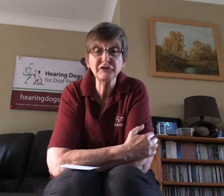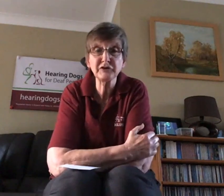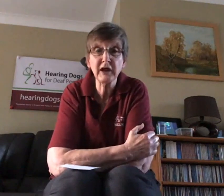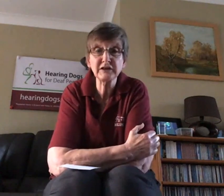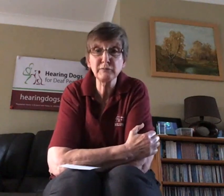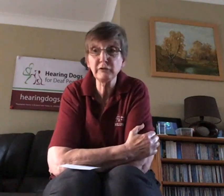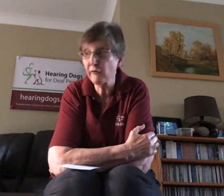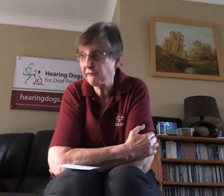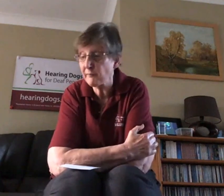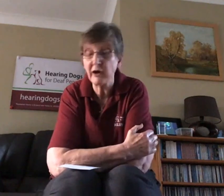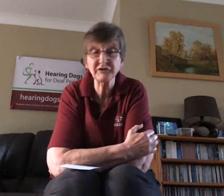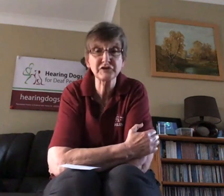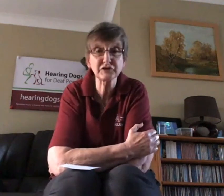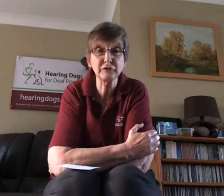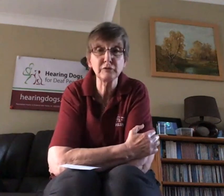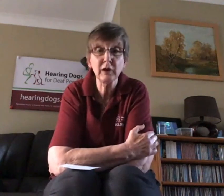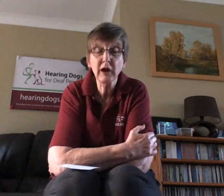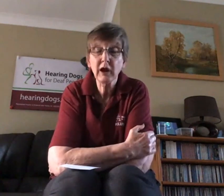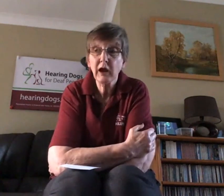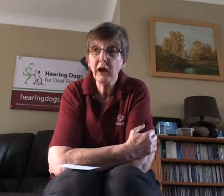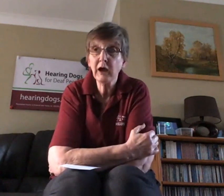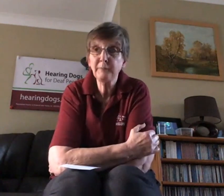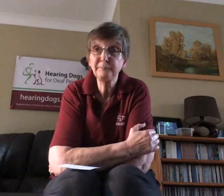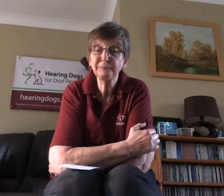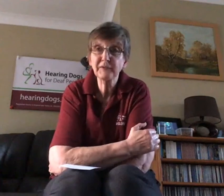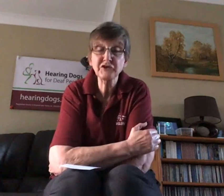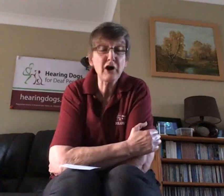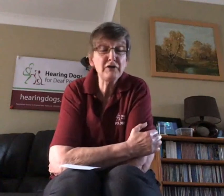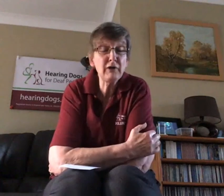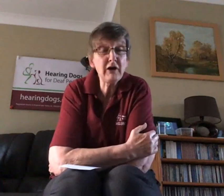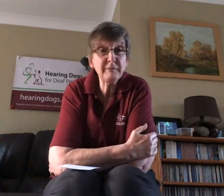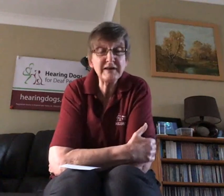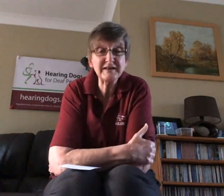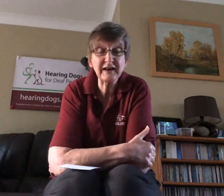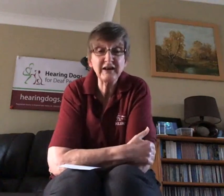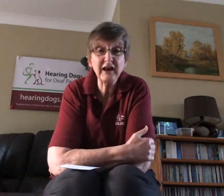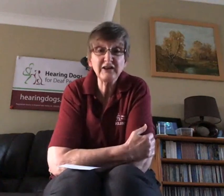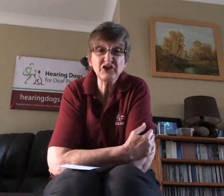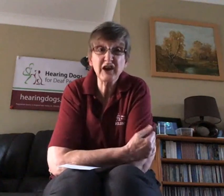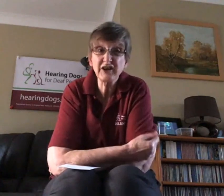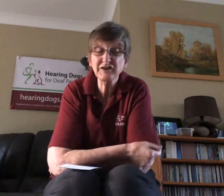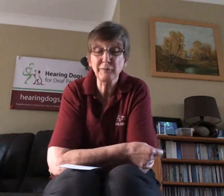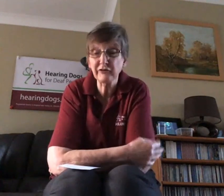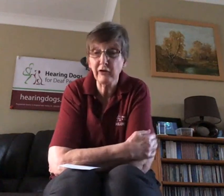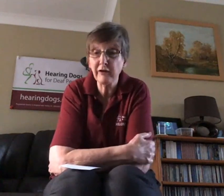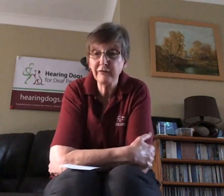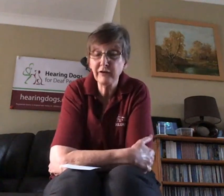and to move on from us to start a new life basically and to change someone's life.